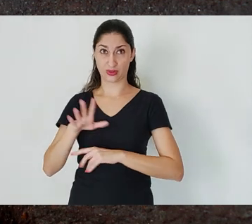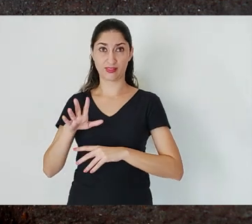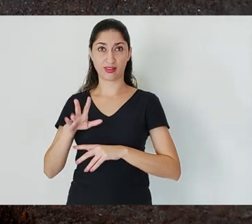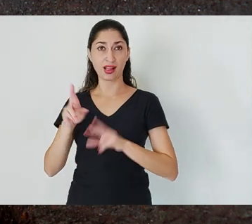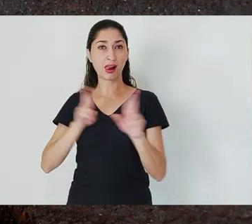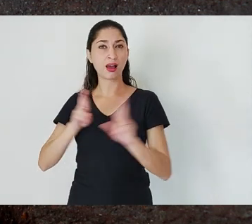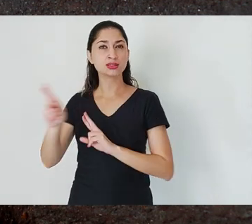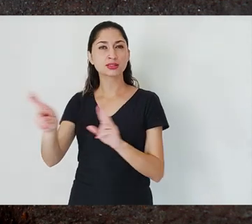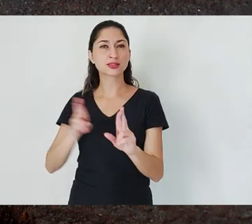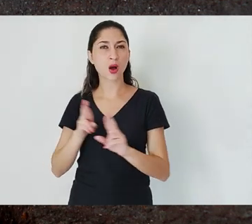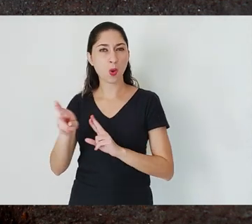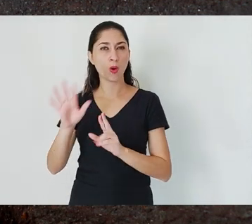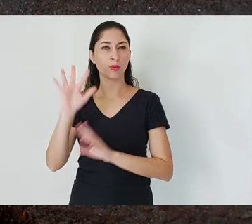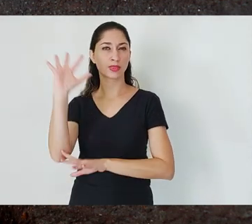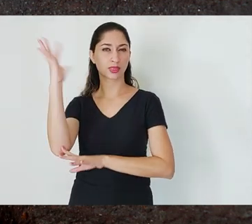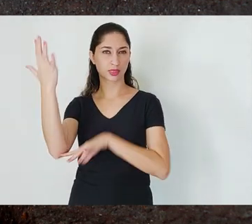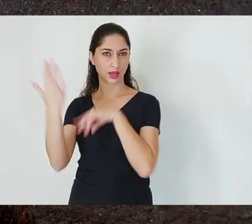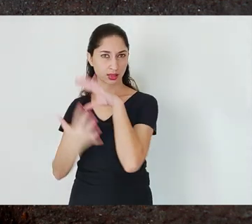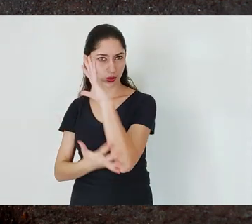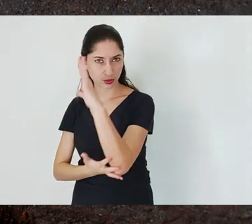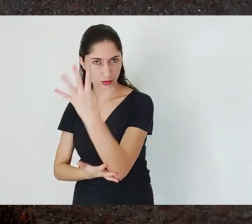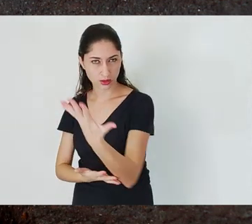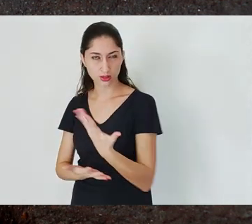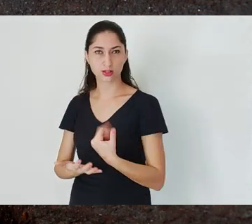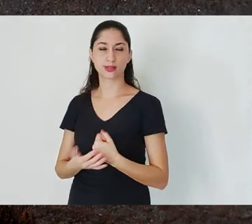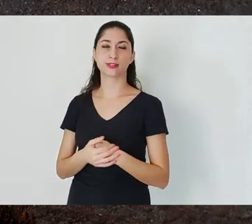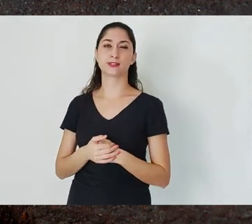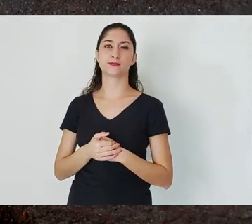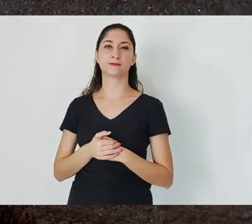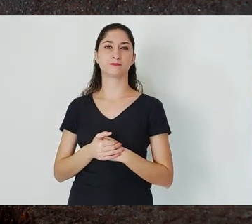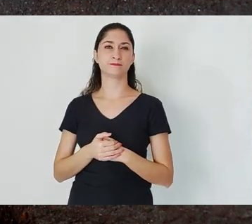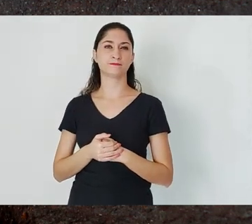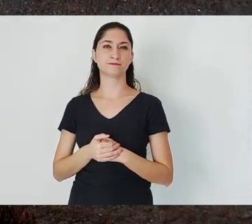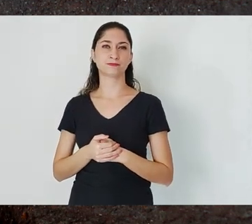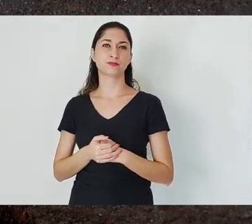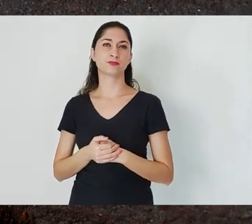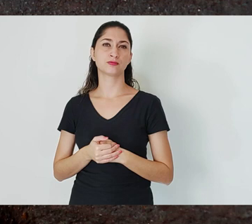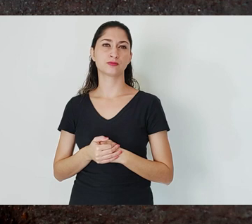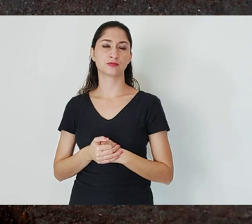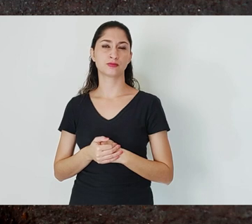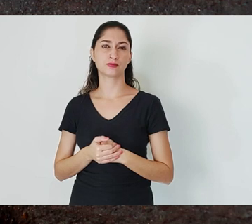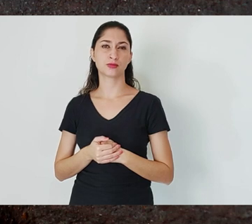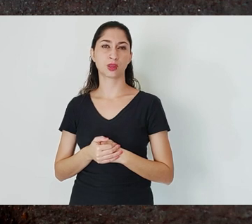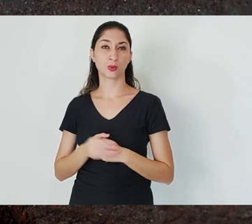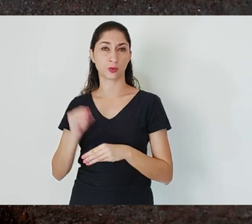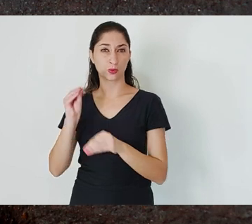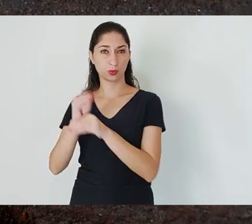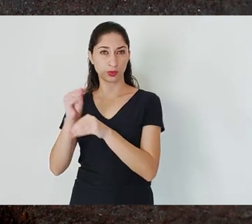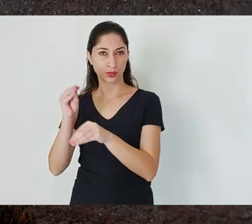the way the State Secretariat of Environment works, the way all actors involved in those things